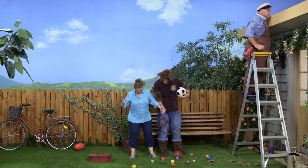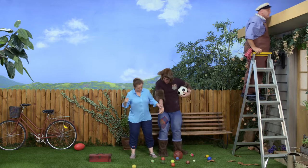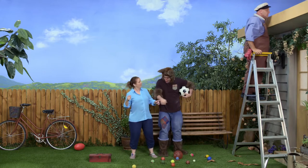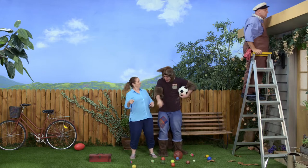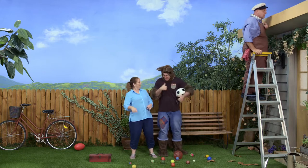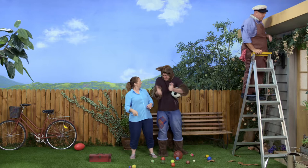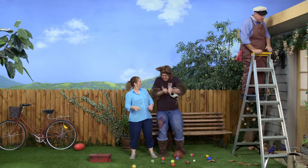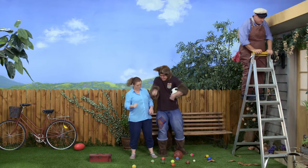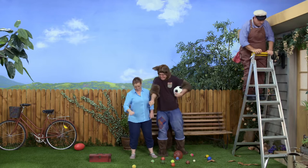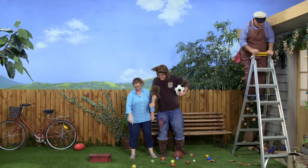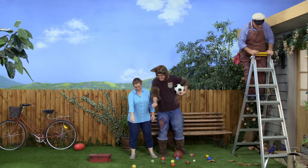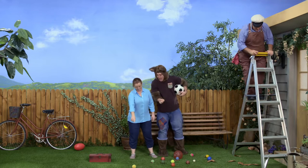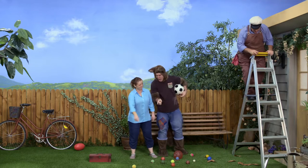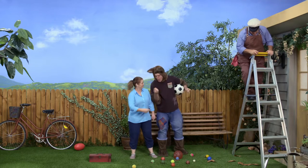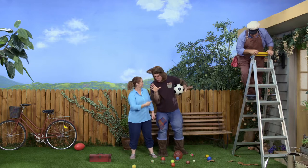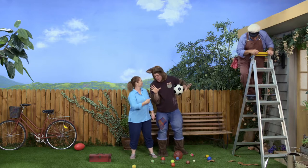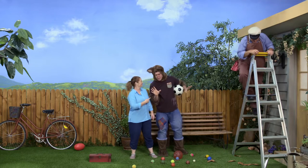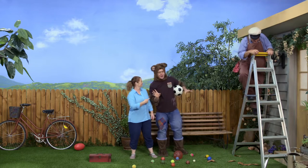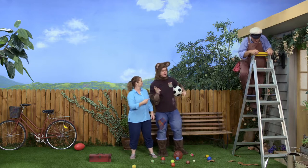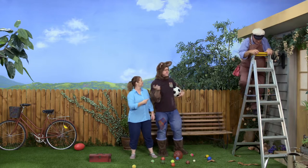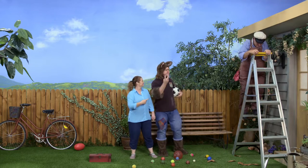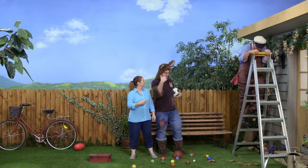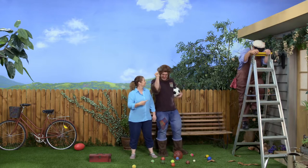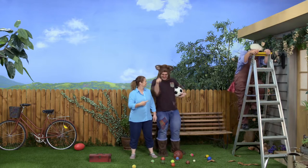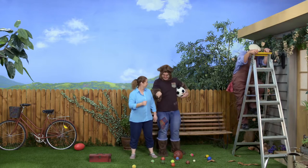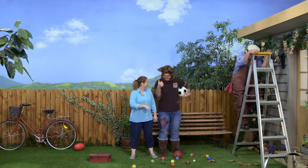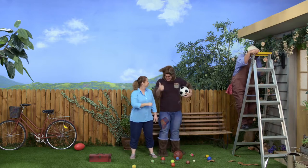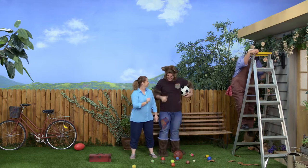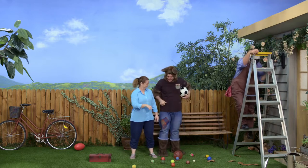Oh! Ooh, my favourite ball! I thought I'd lost it. But we found it.